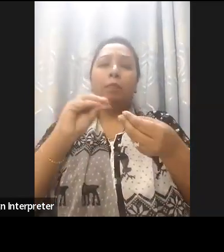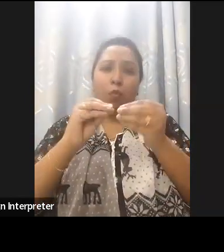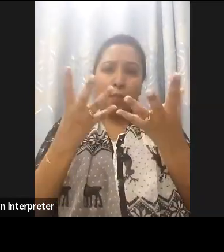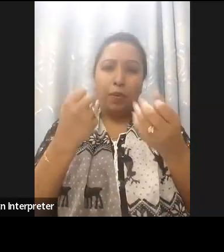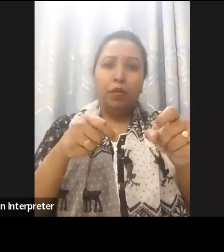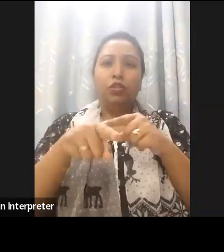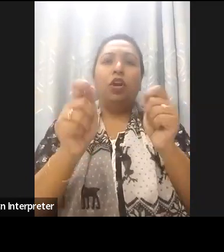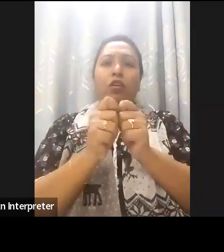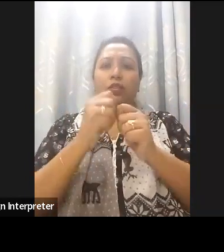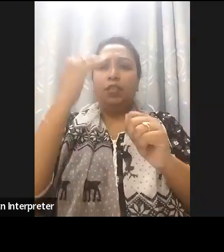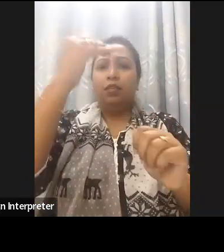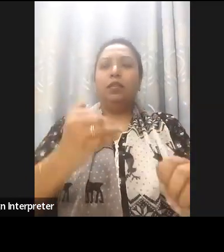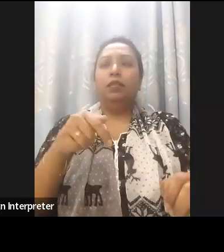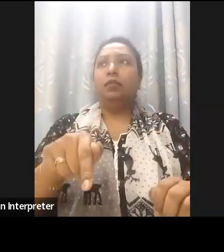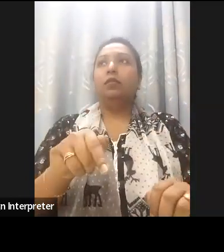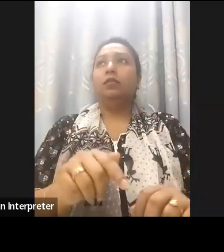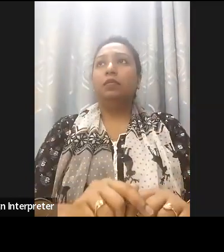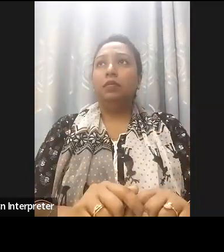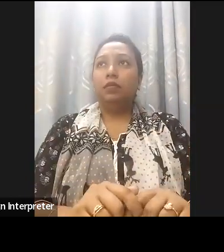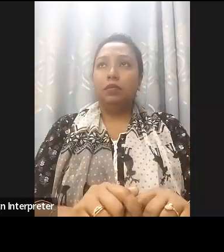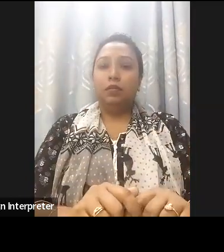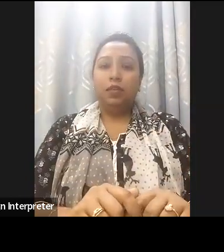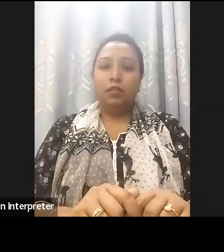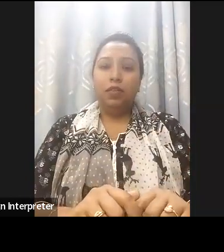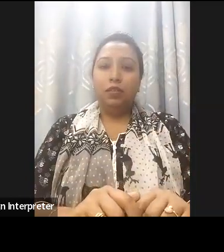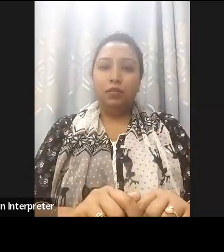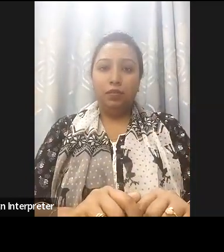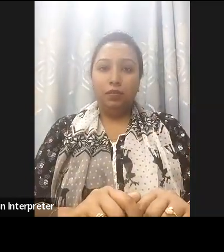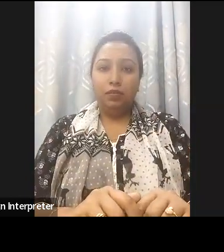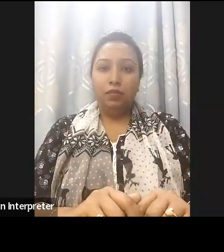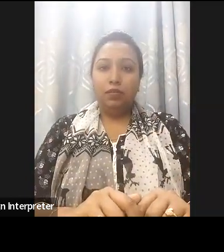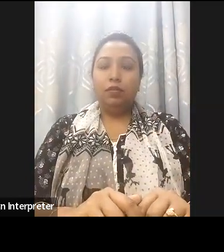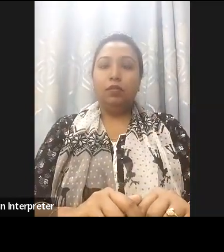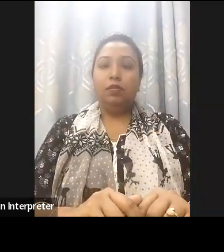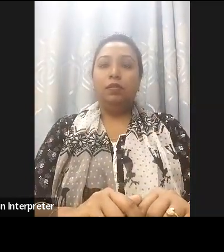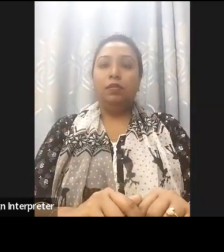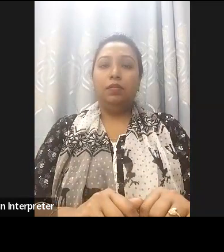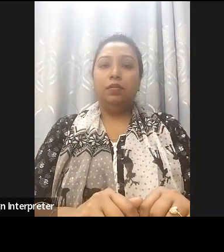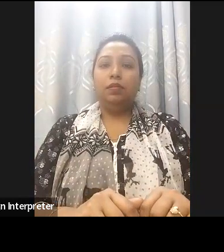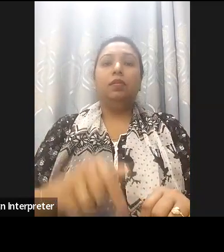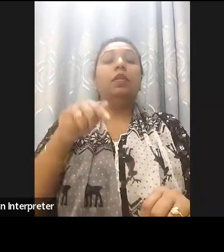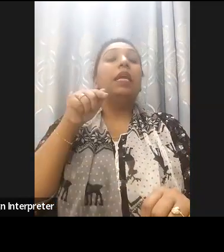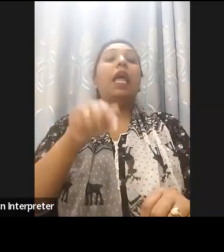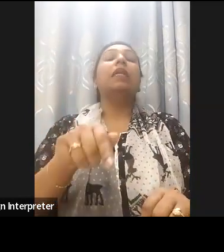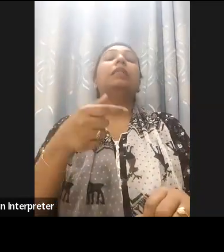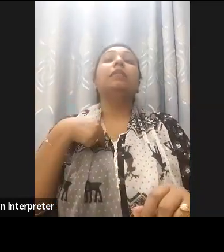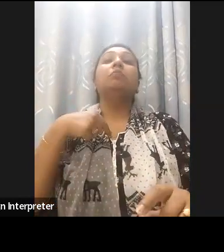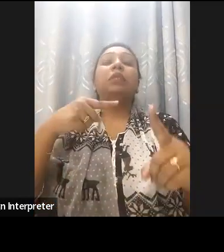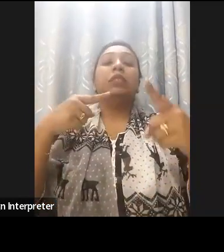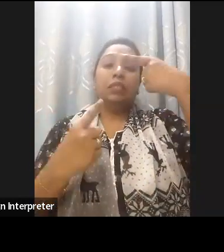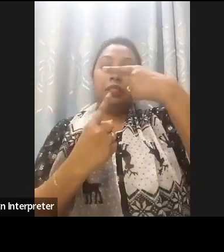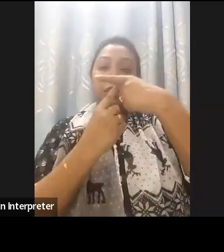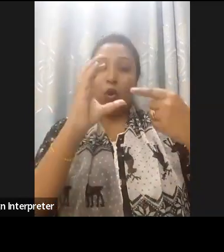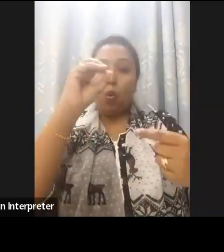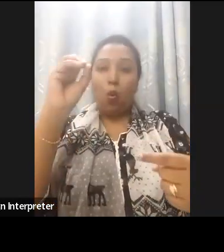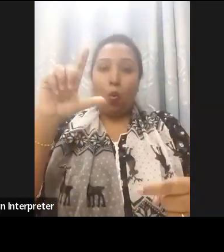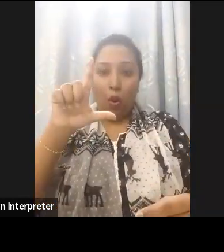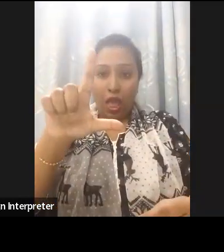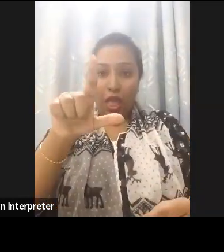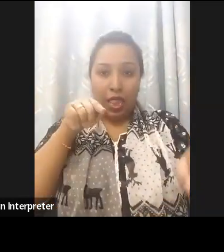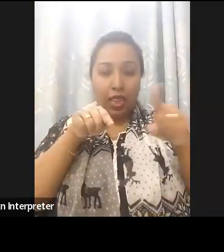This is a tool that has been undertaken in collaboration with